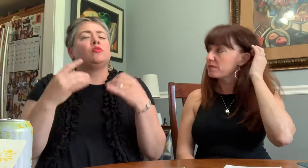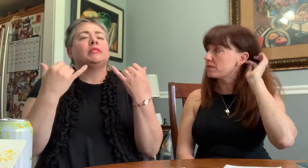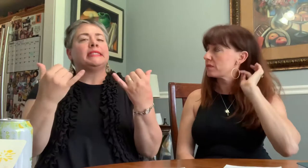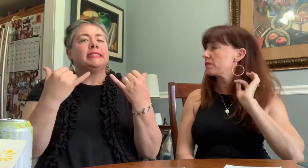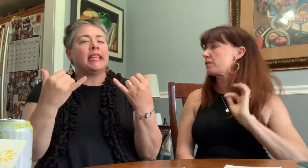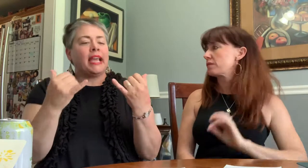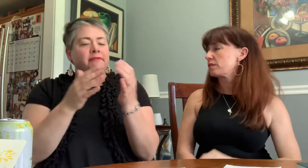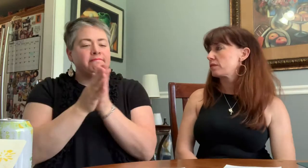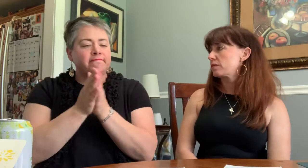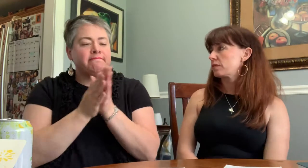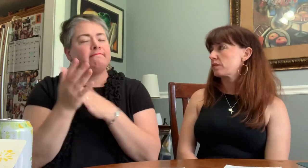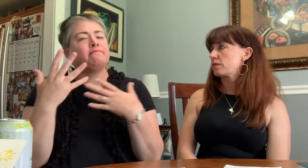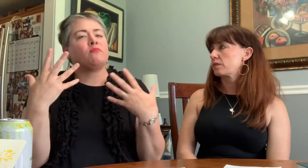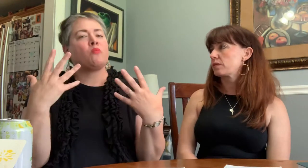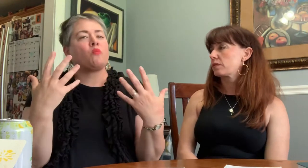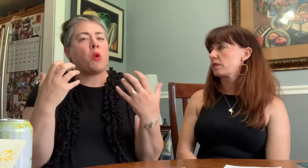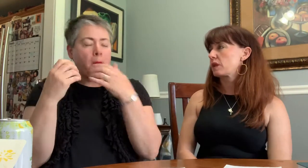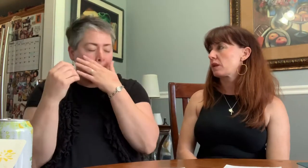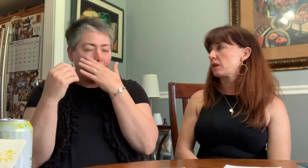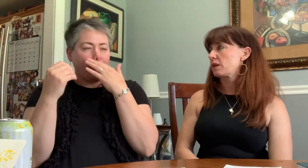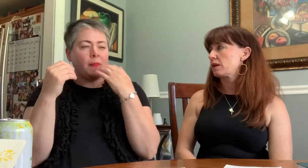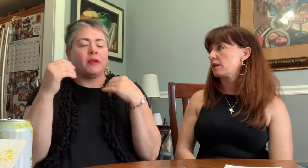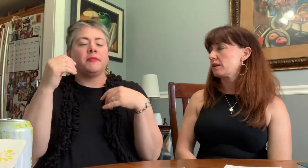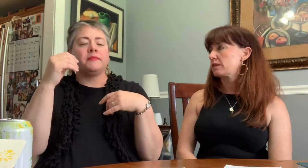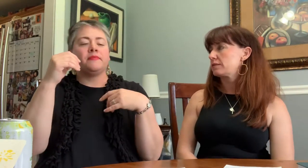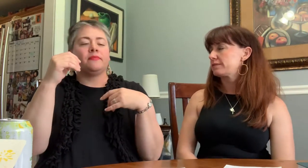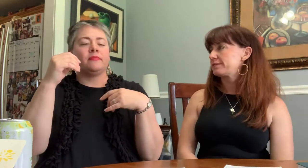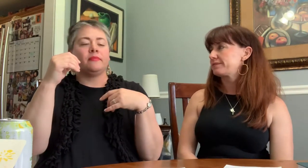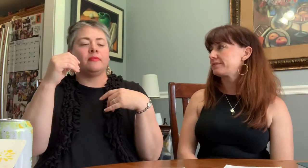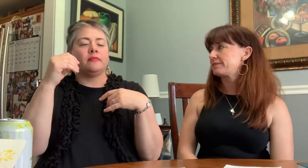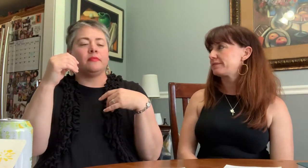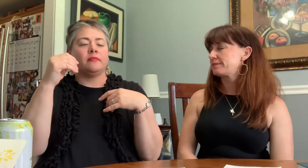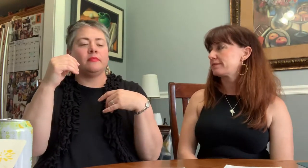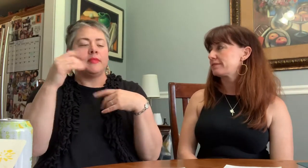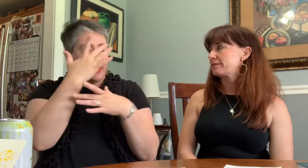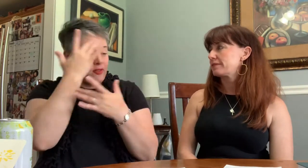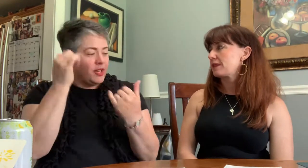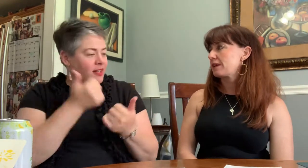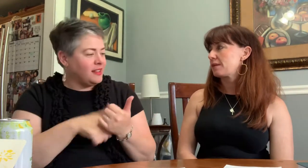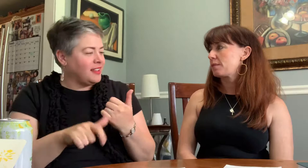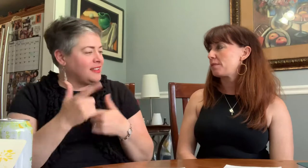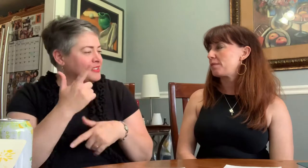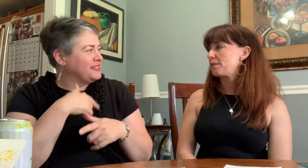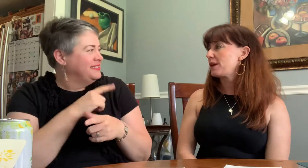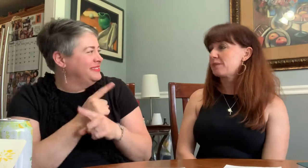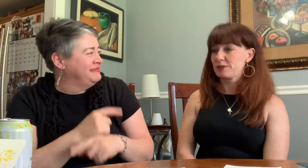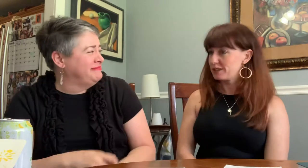So today..... I forgot what I was going to say!